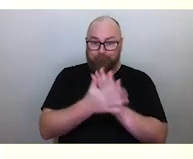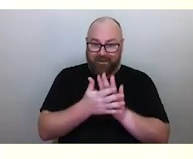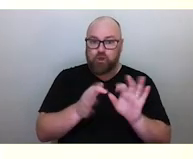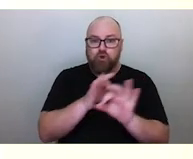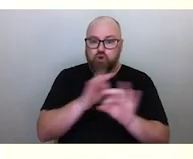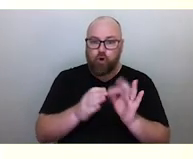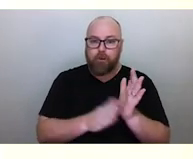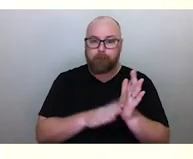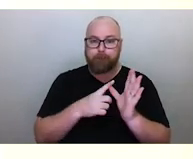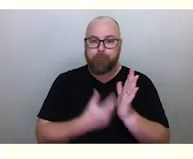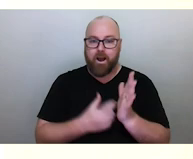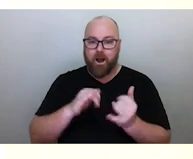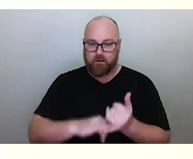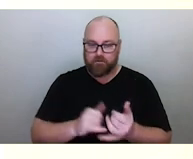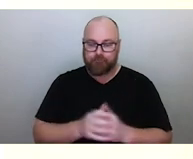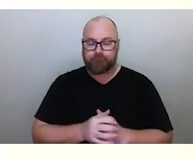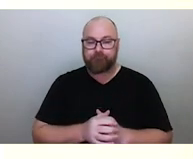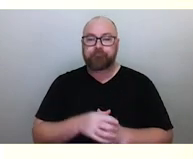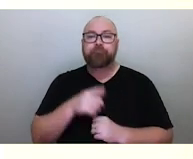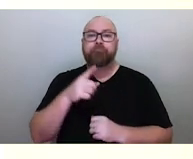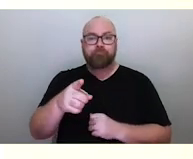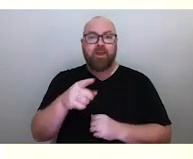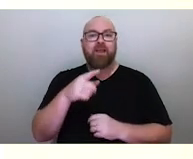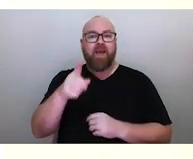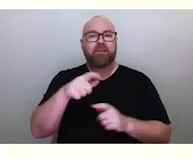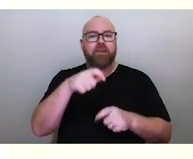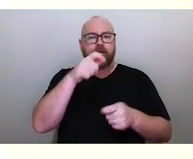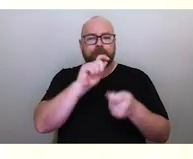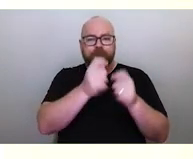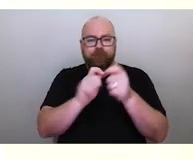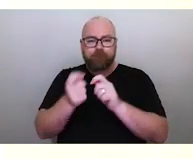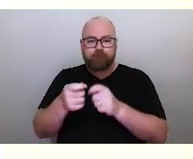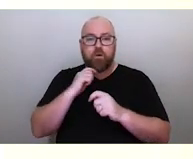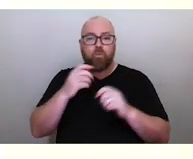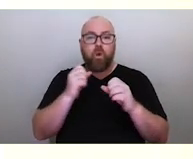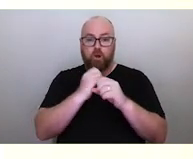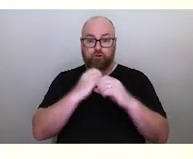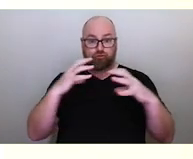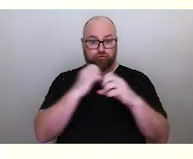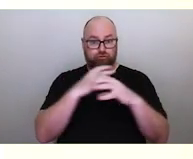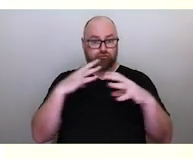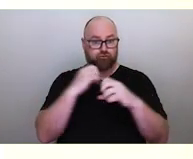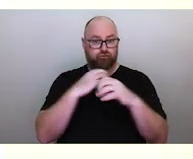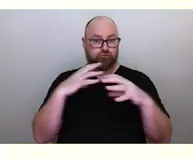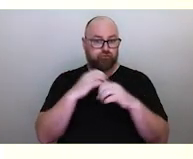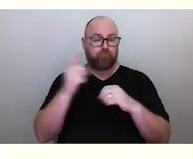Now, Antares is a variable star, which means it changes in brightness by a full magnitude over a period